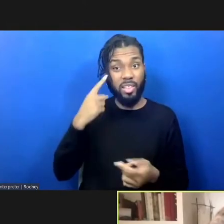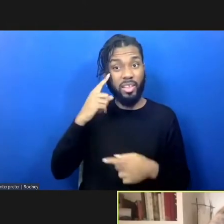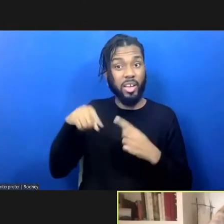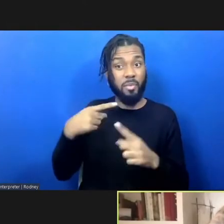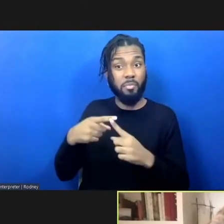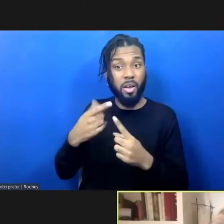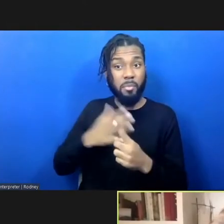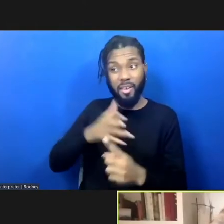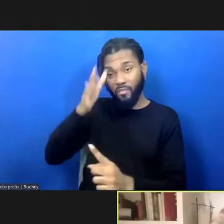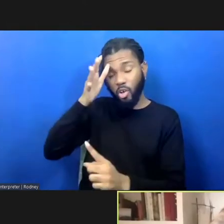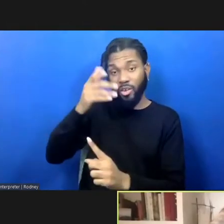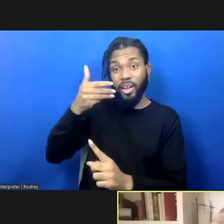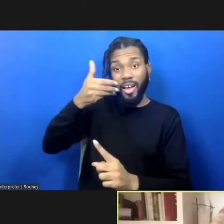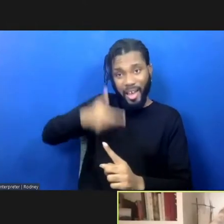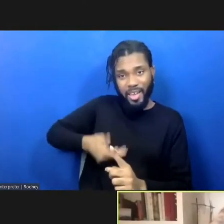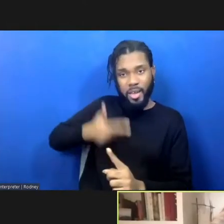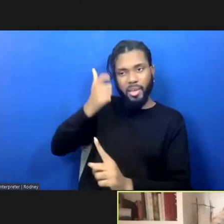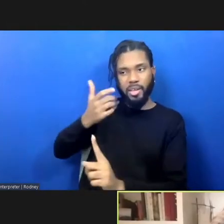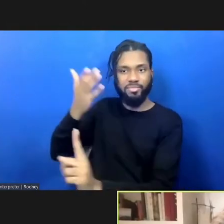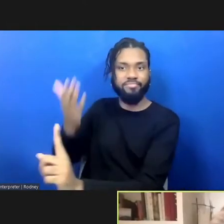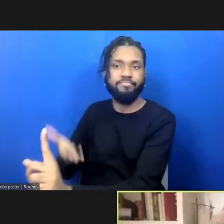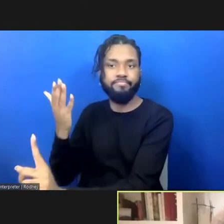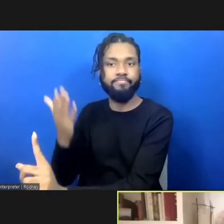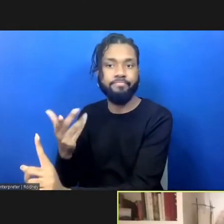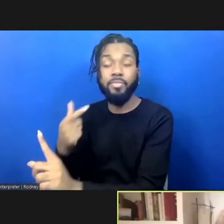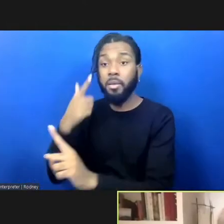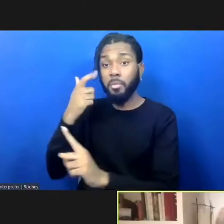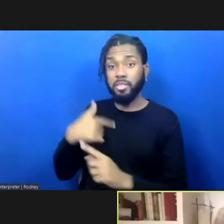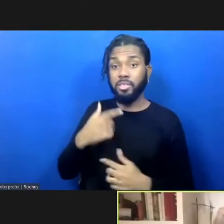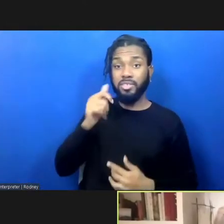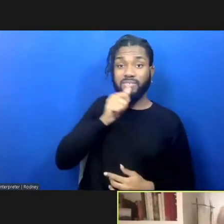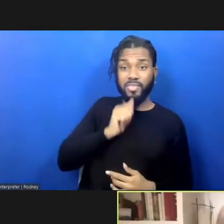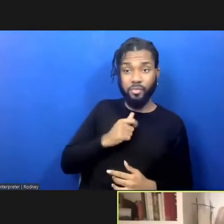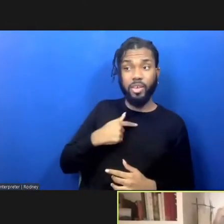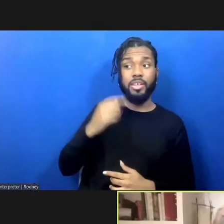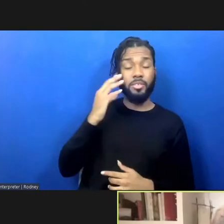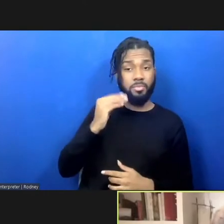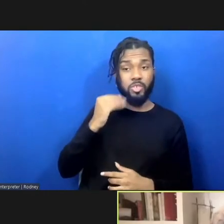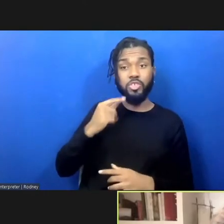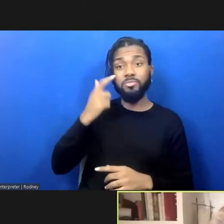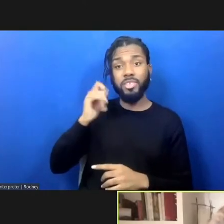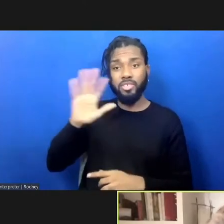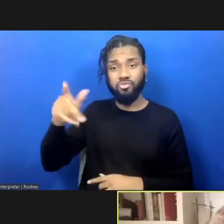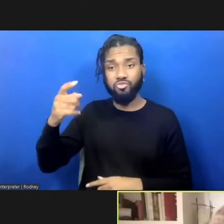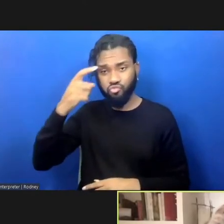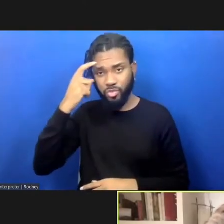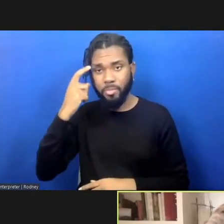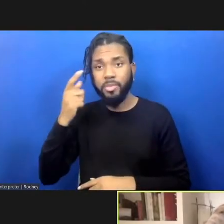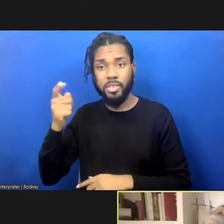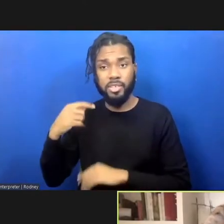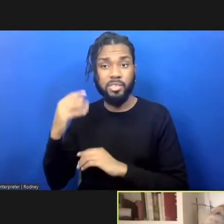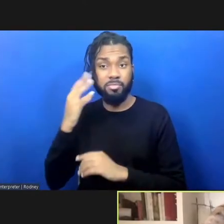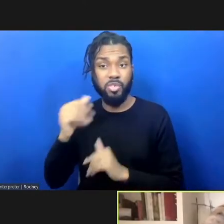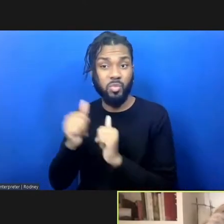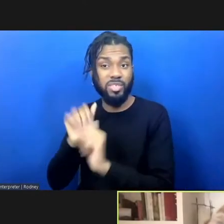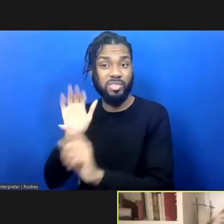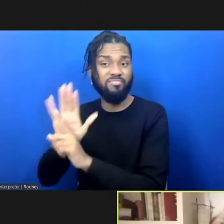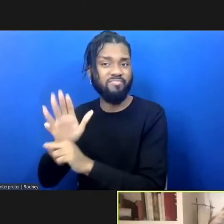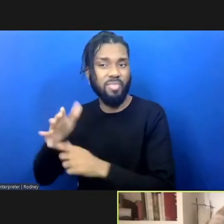he was, both in terms of the suffering that I've had in my life was because of the traumas that he endured in his that were unresolved, and I think that that's